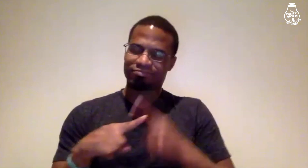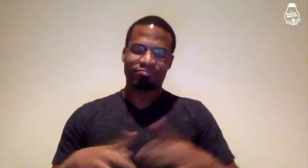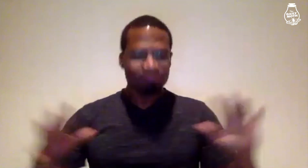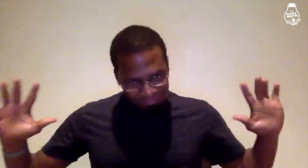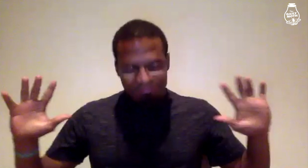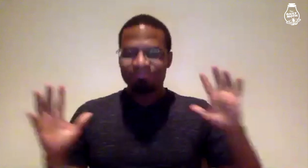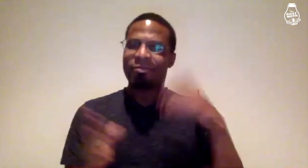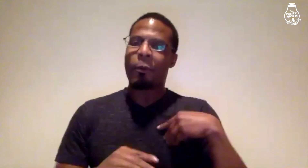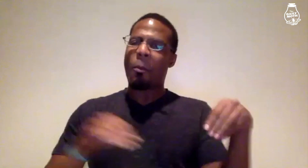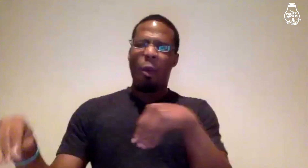but I kept a positive mindset.